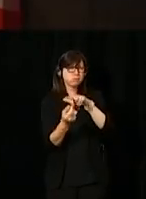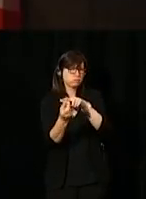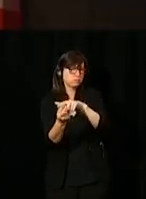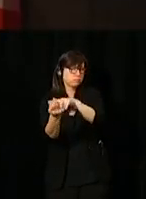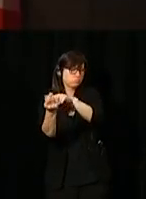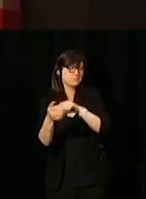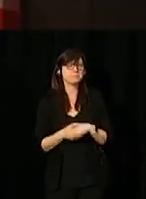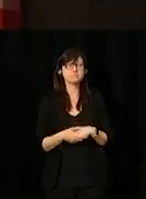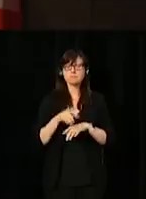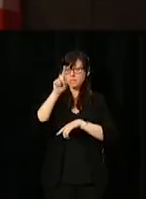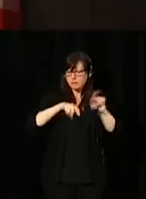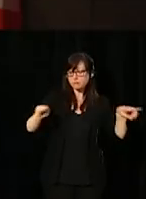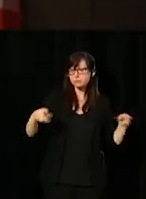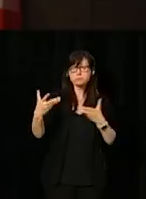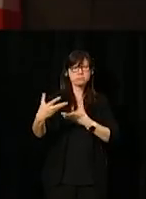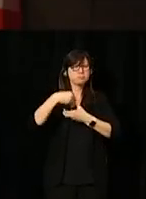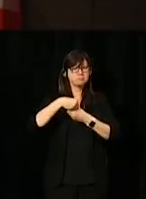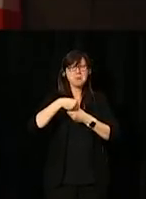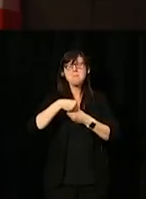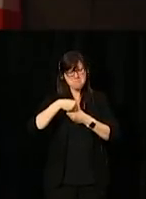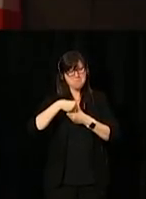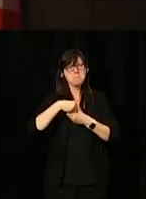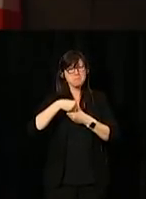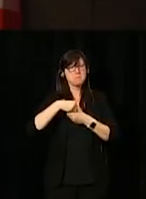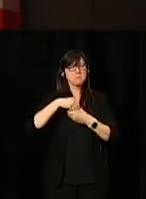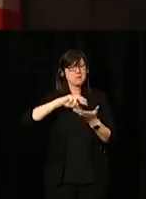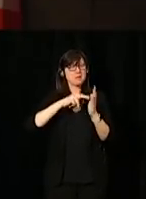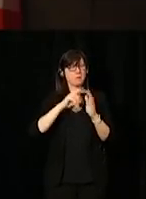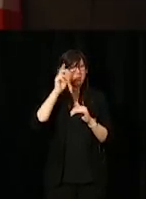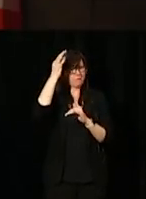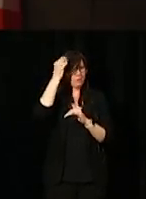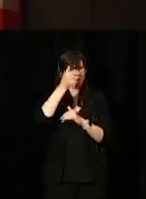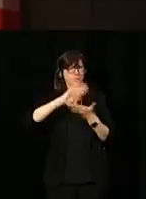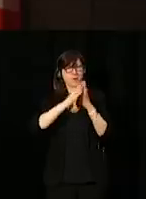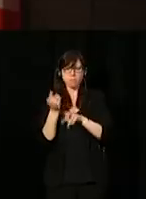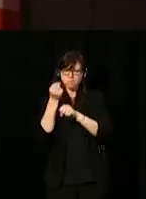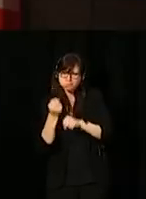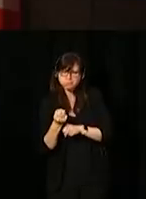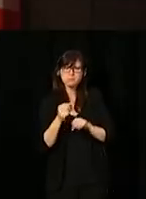Diversity and inclusion, well, they make us stronger as a public service and as a society.